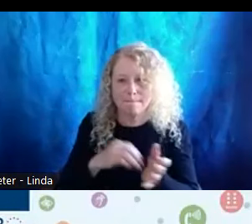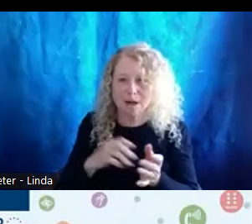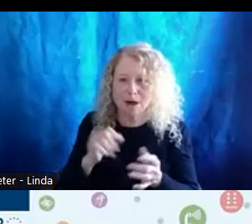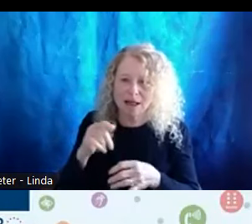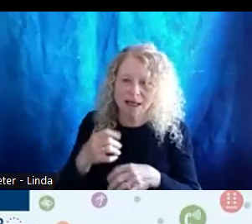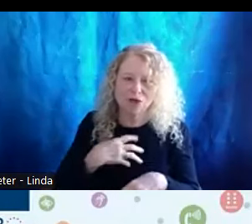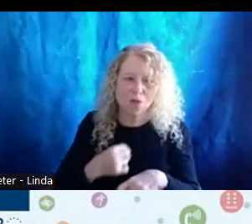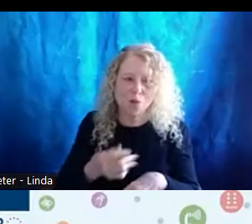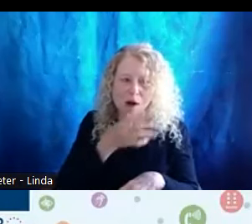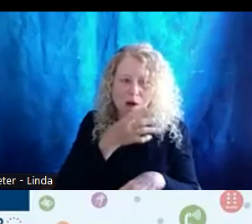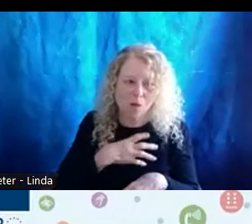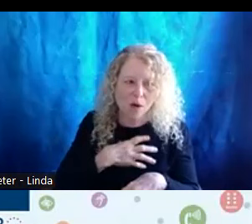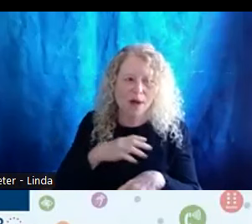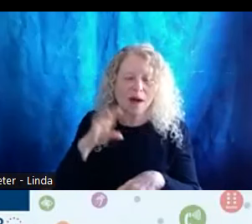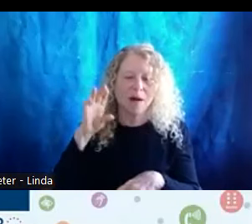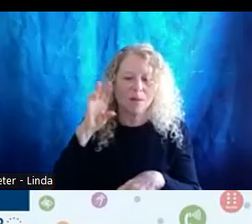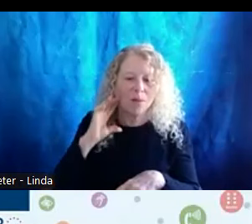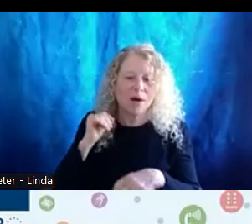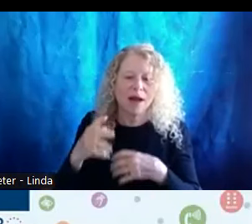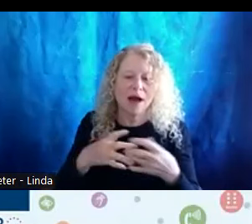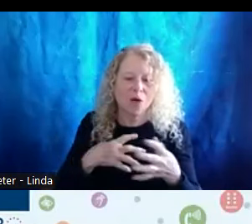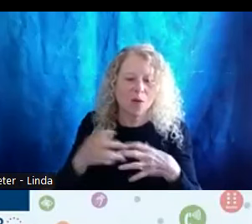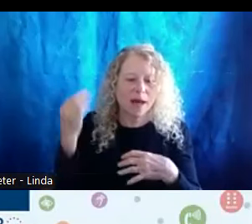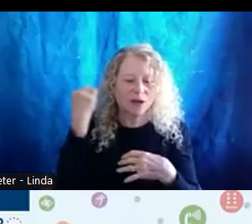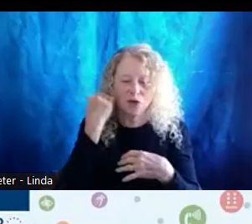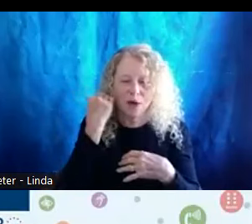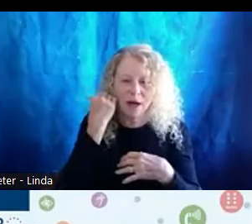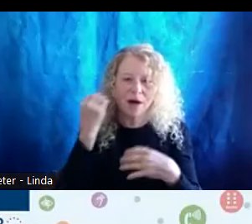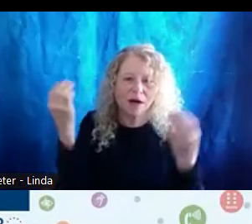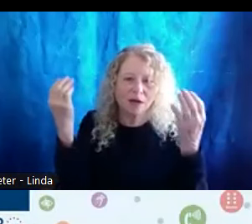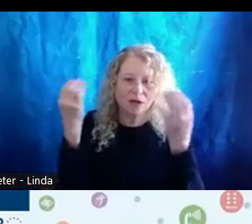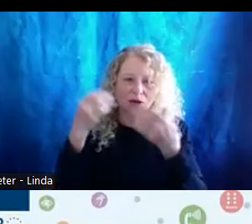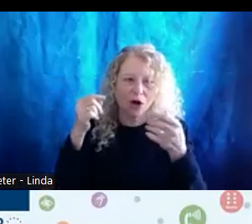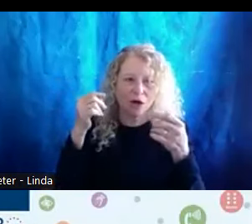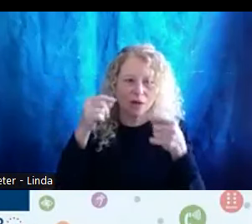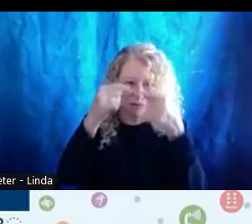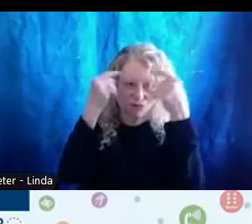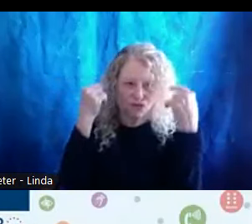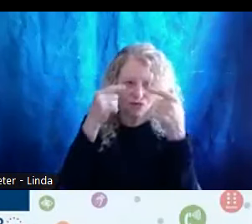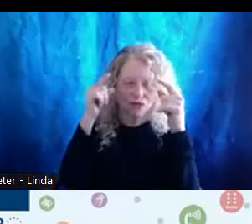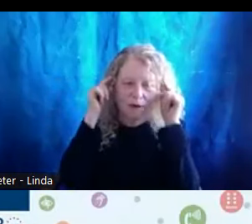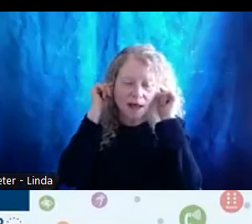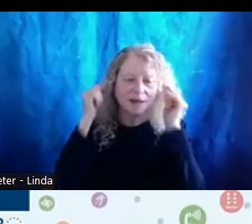with brown and Gray short hair, dark rimmed glasses. I'm sitting in my office in